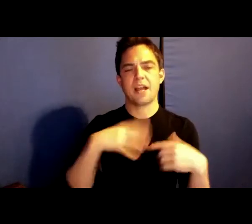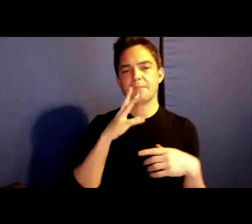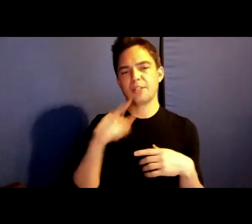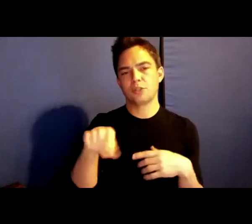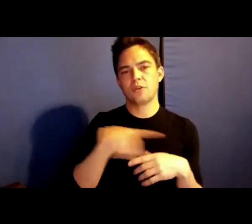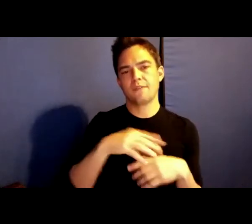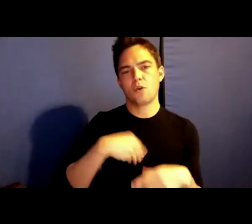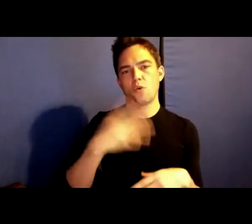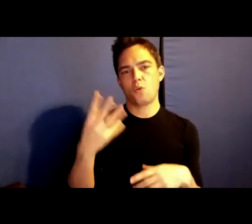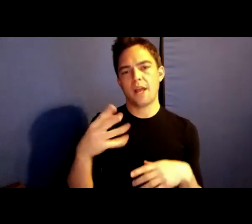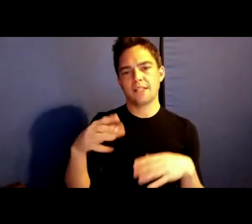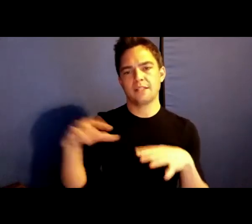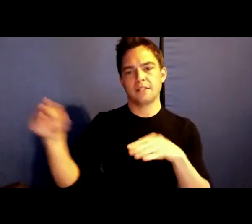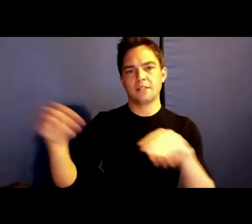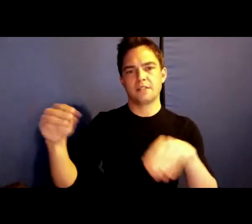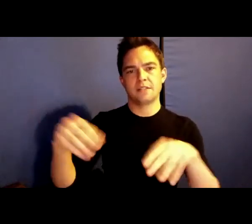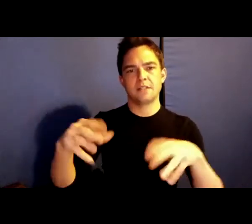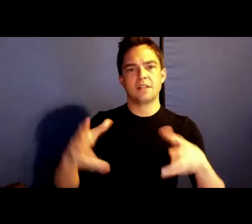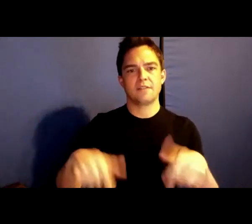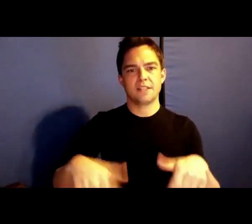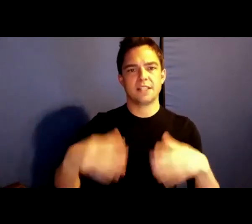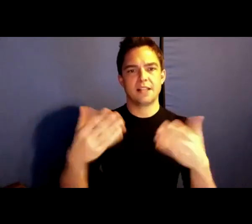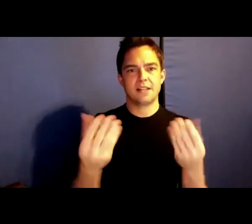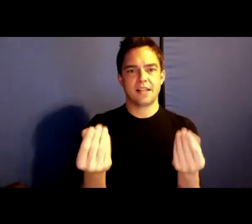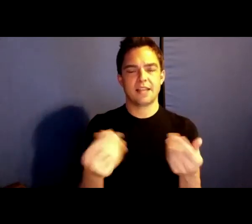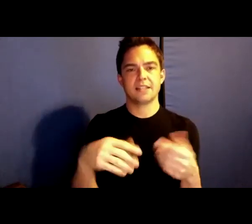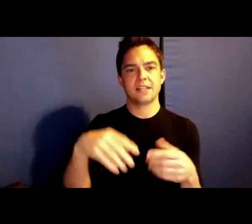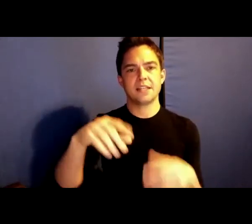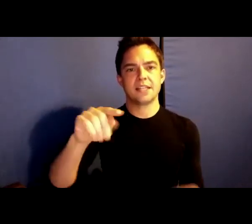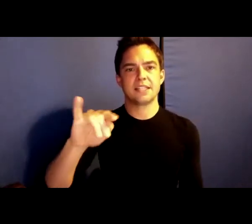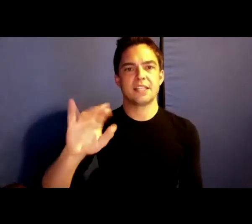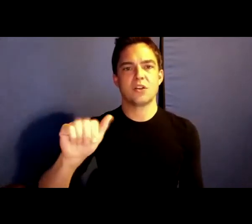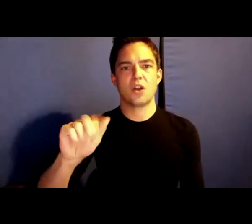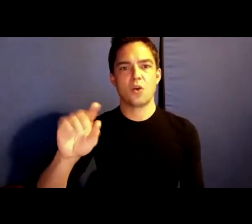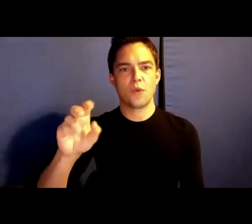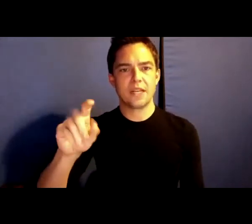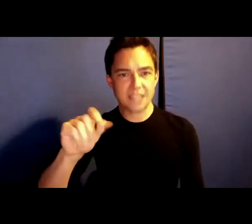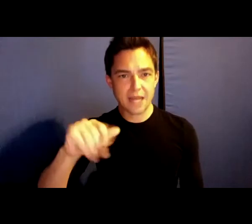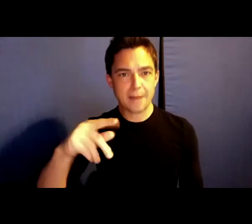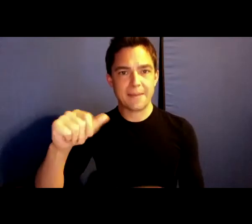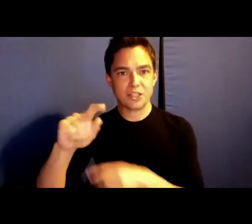land, which is the territory of the Huron-Wendat and Petun First Nations, the Mississaugas